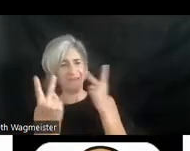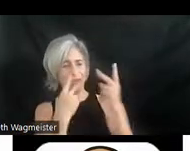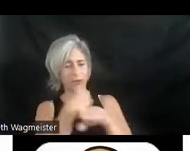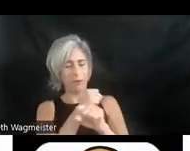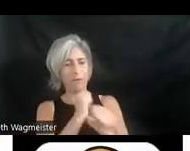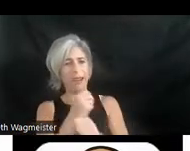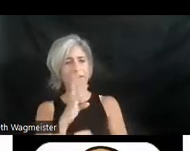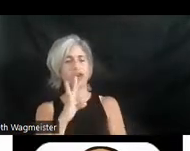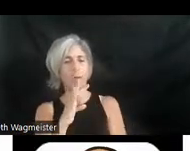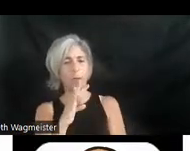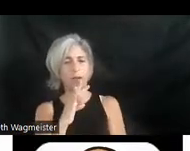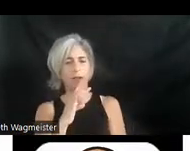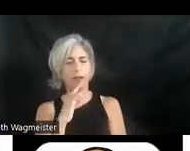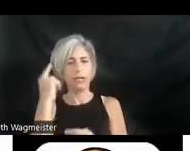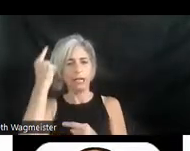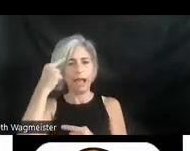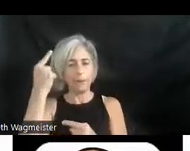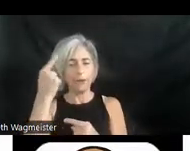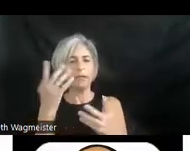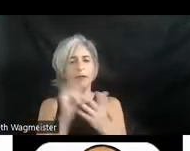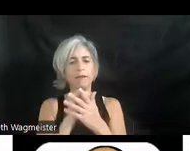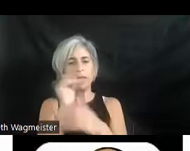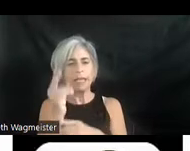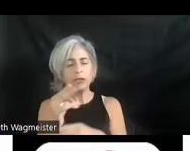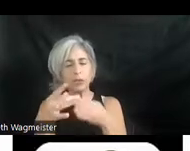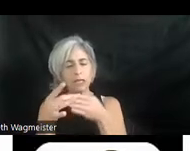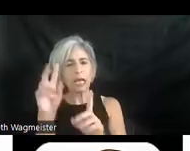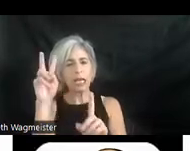comprehensive training manual and guide to the history and applications of audio description